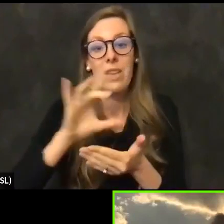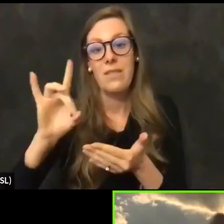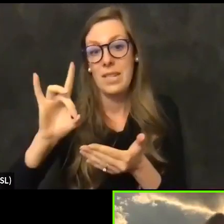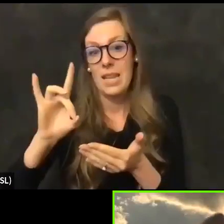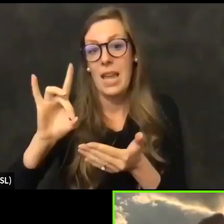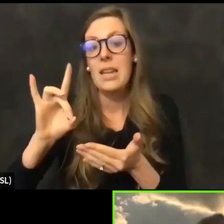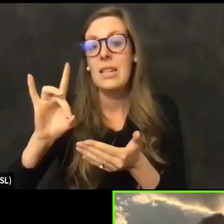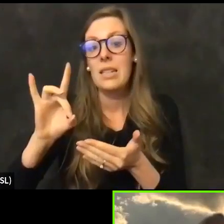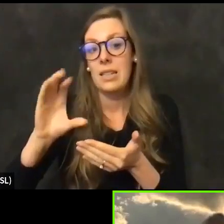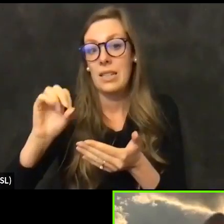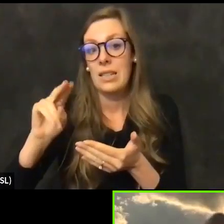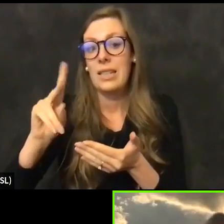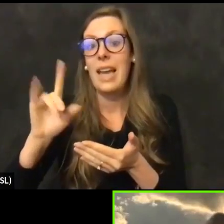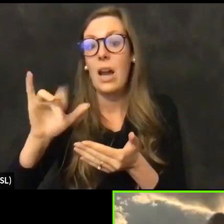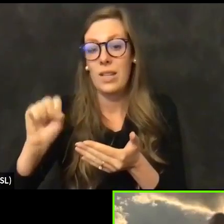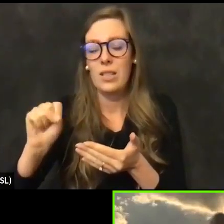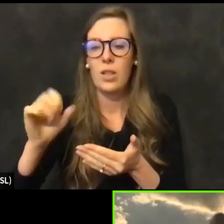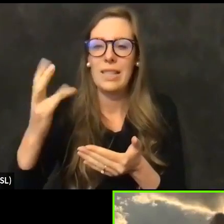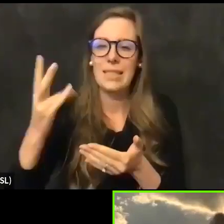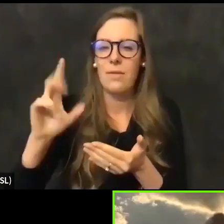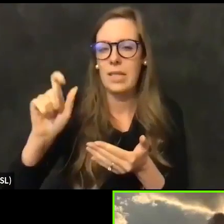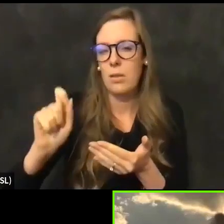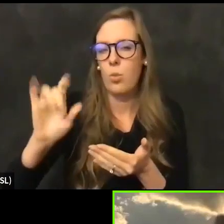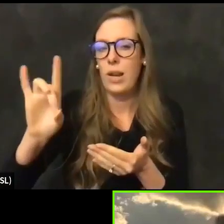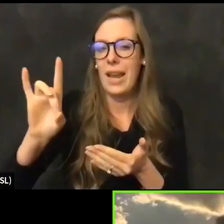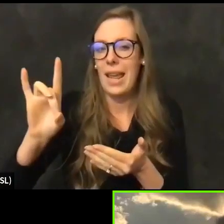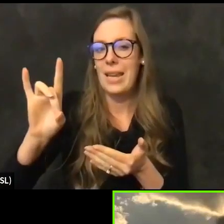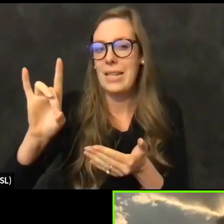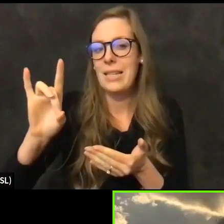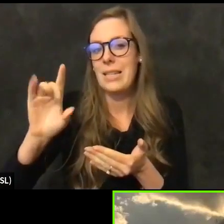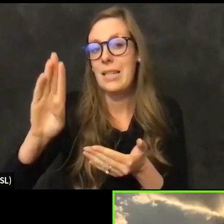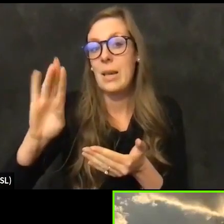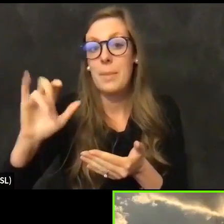point eight dollars million coming into Sonoma County to support vaccinations,